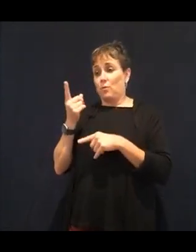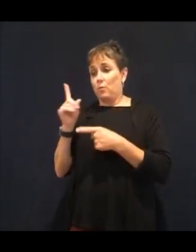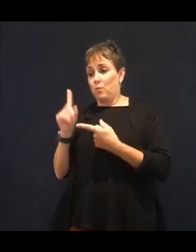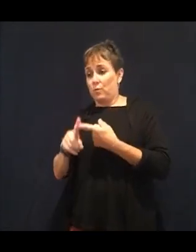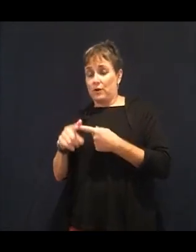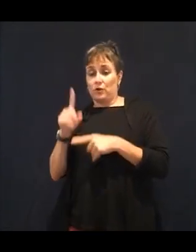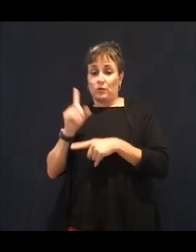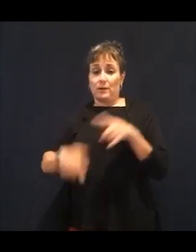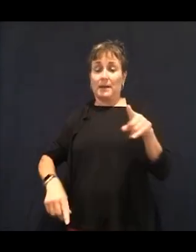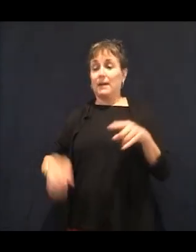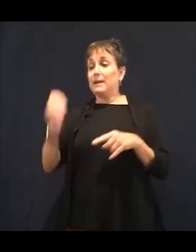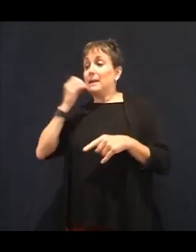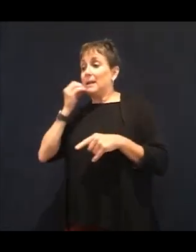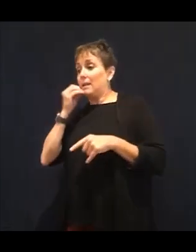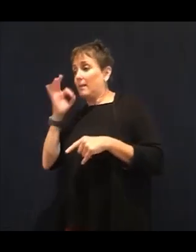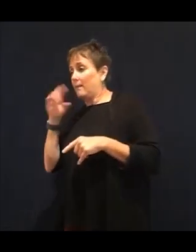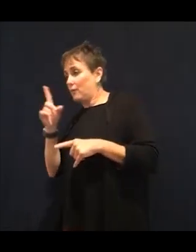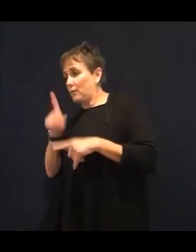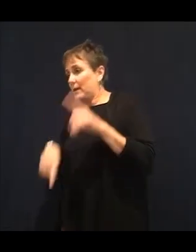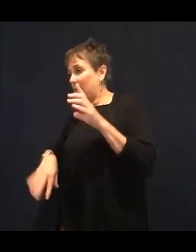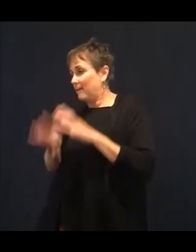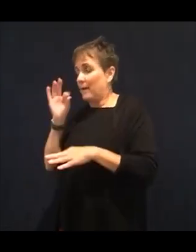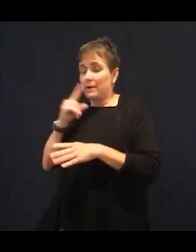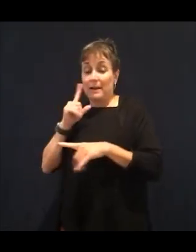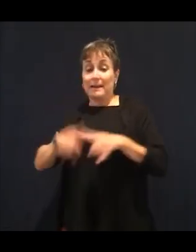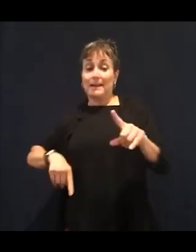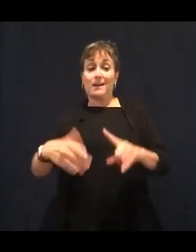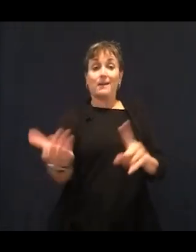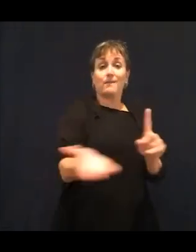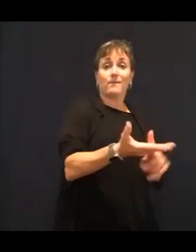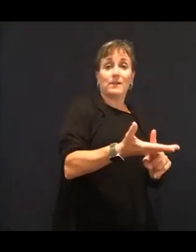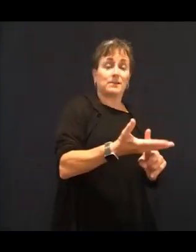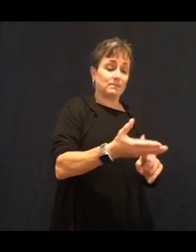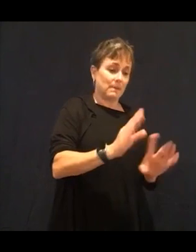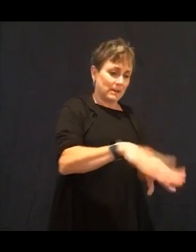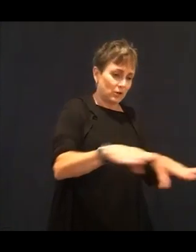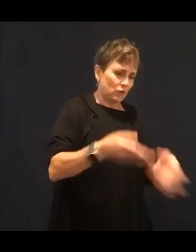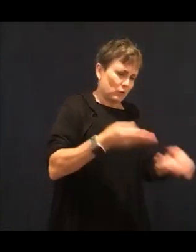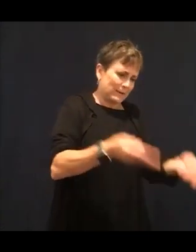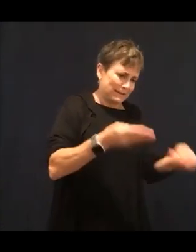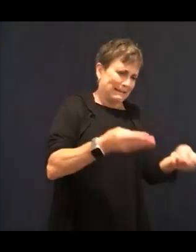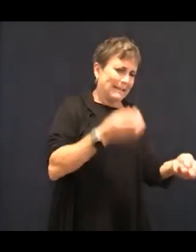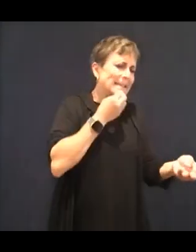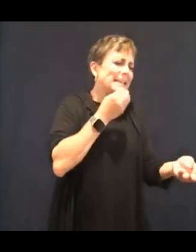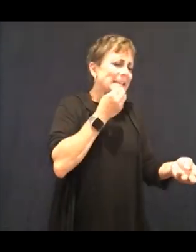from raw food that we need them to get with their vegetables and their fruits.